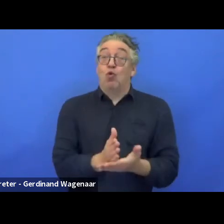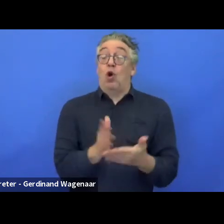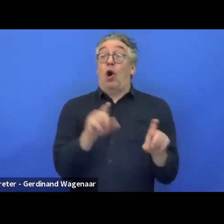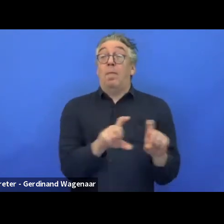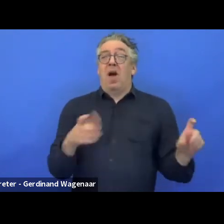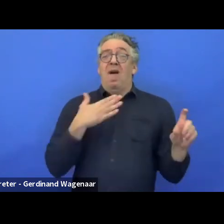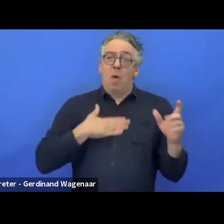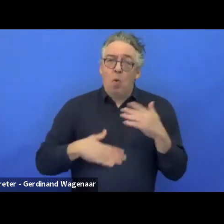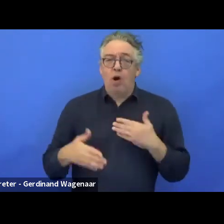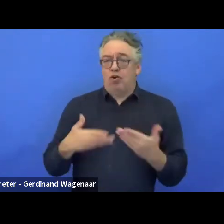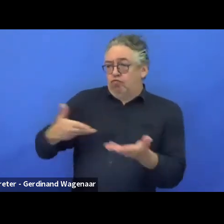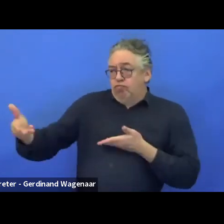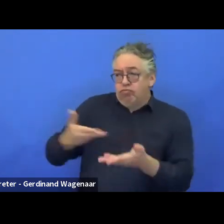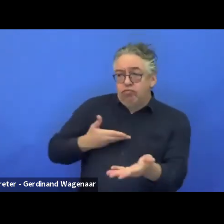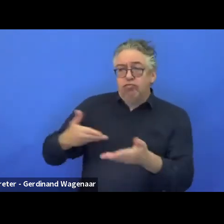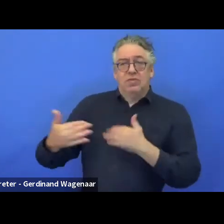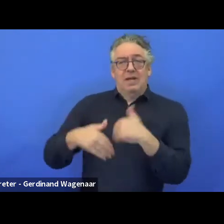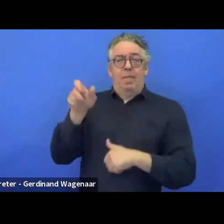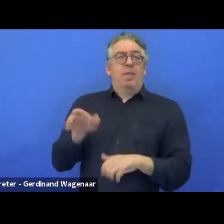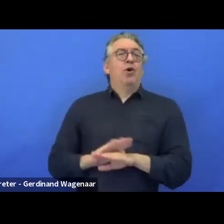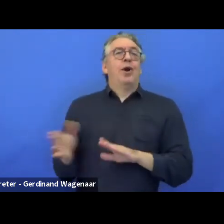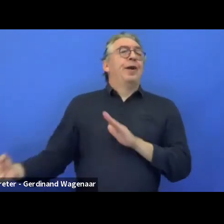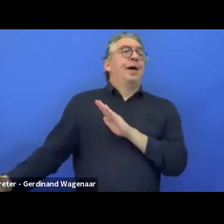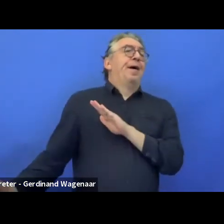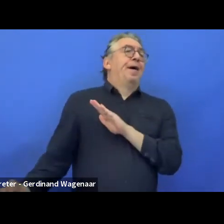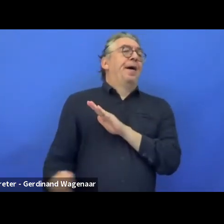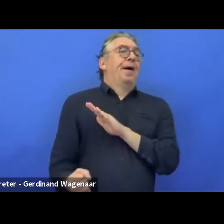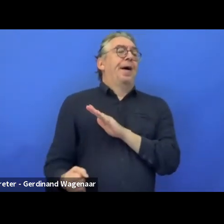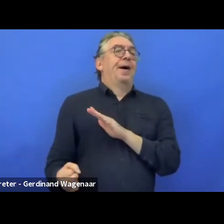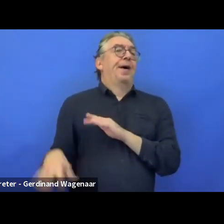And they don't think that working with them is going to be cumbersome.